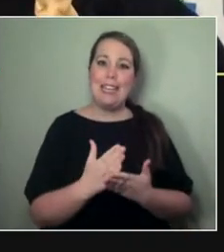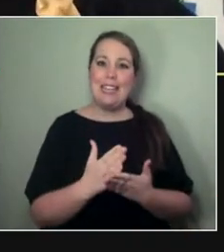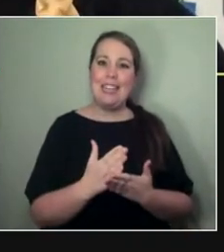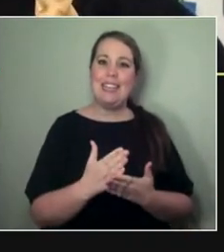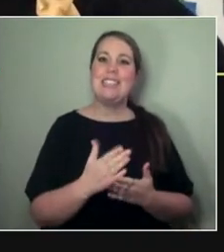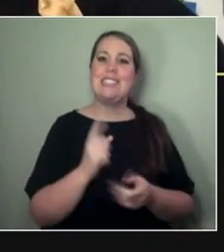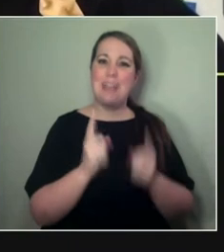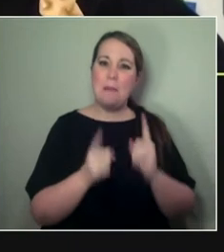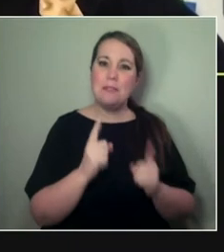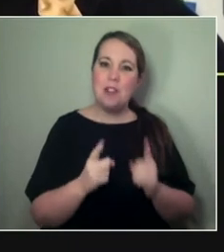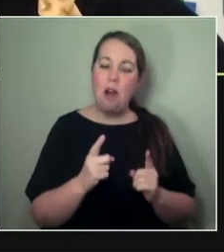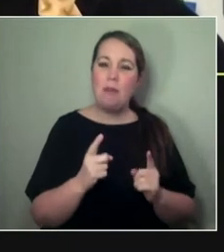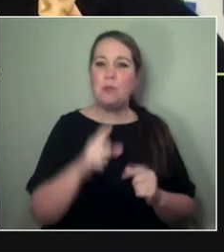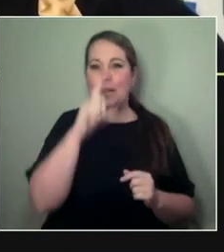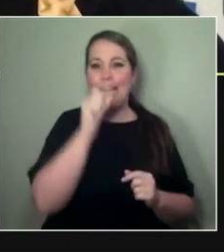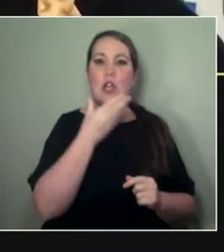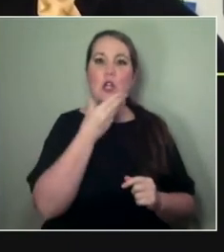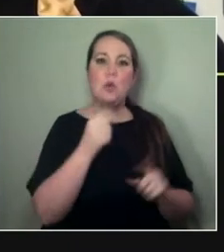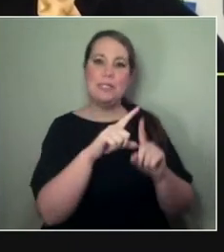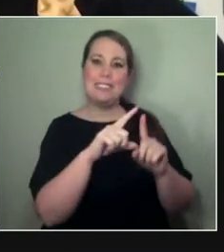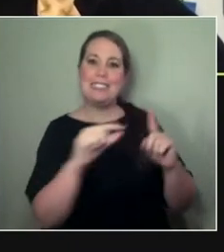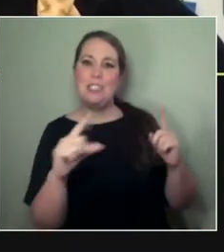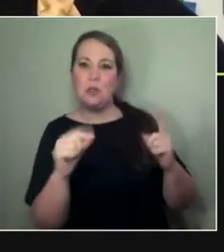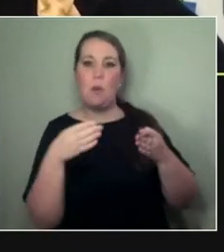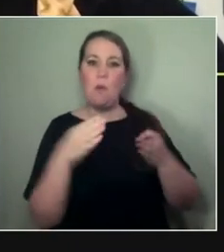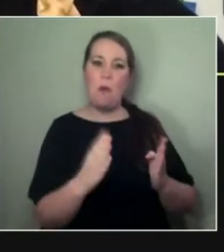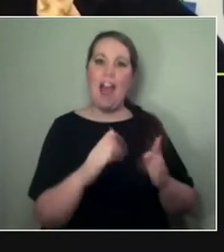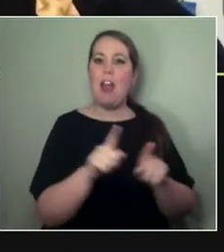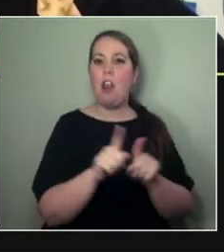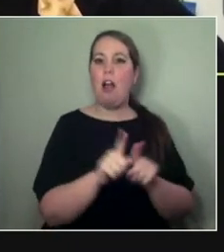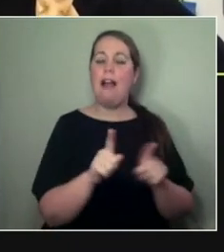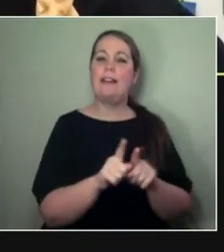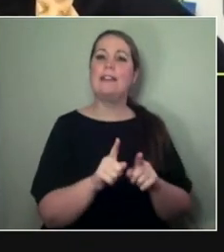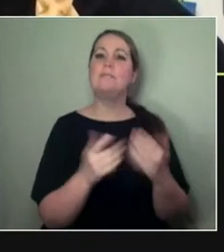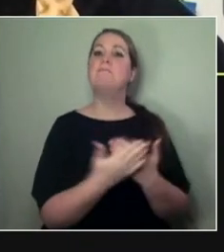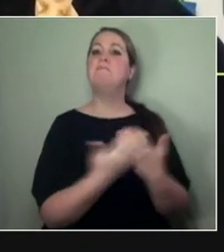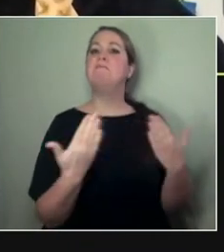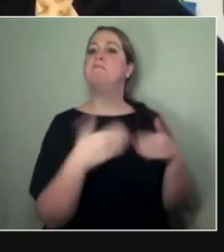So, yeah, I think for us, it was about how do we connect again